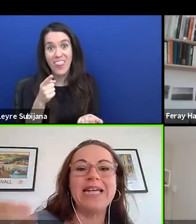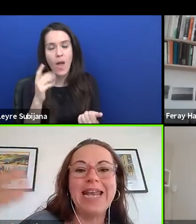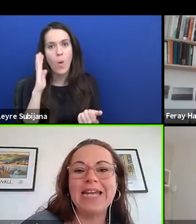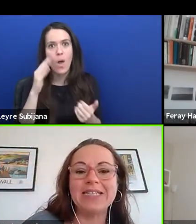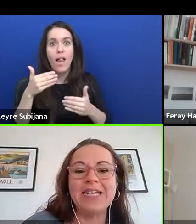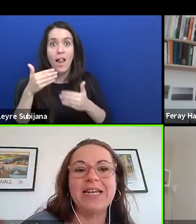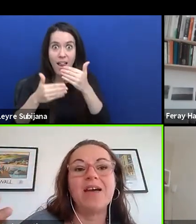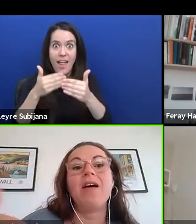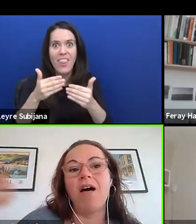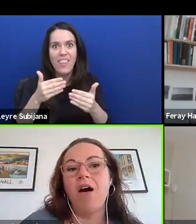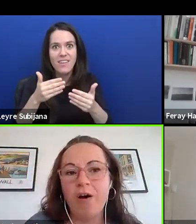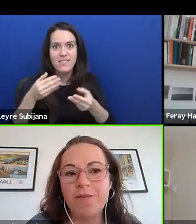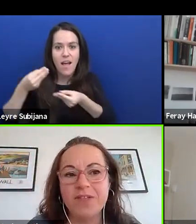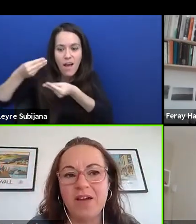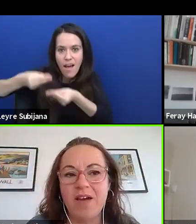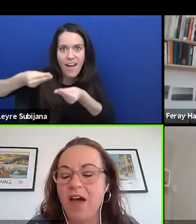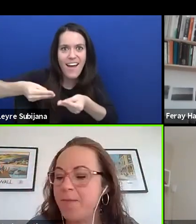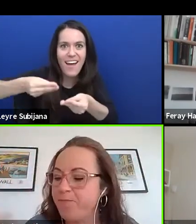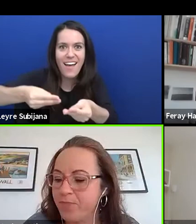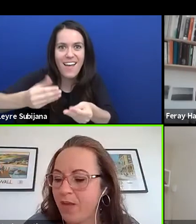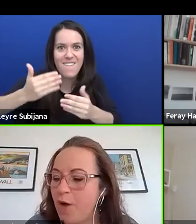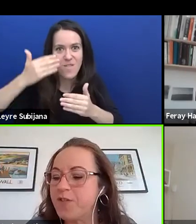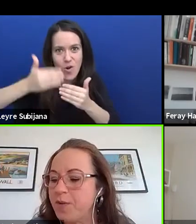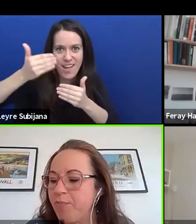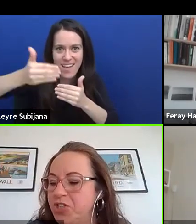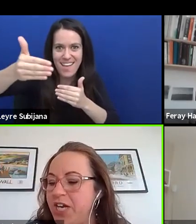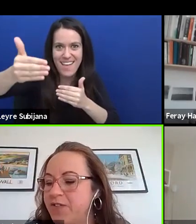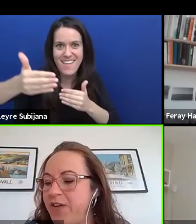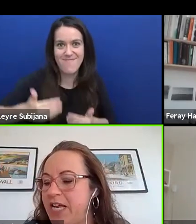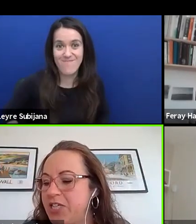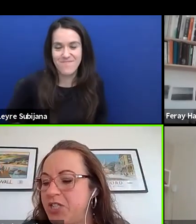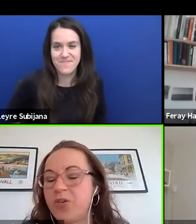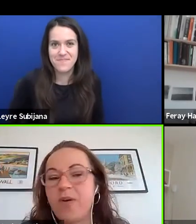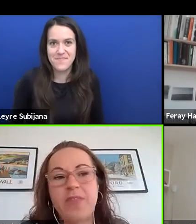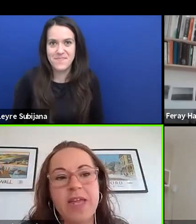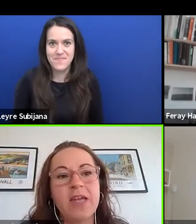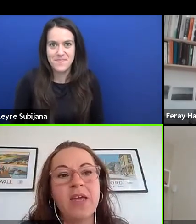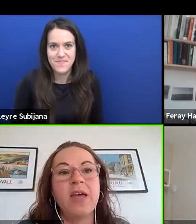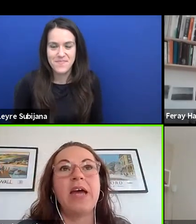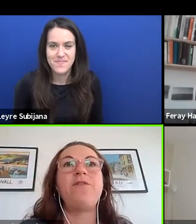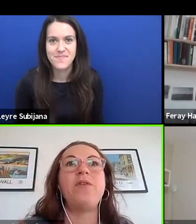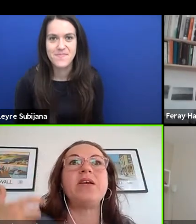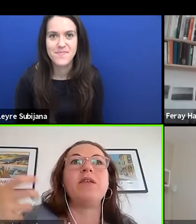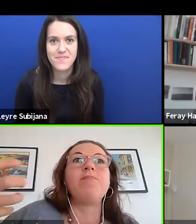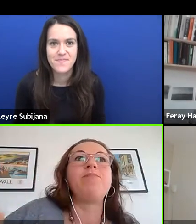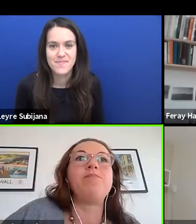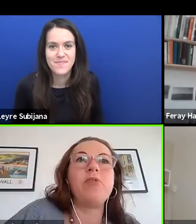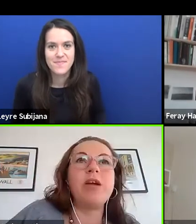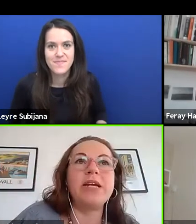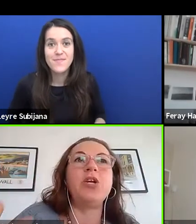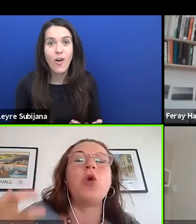as a legacy after the project's finished. So I think, and if we can bring,